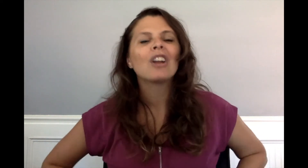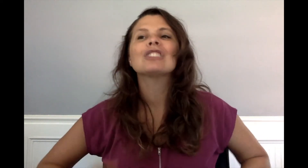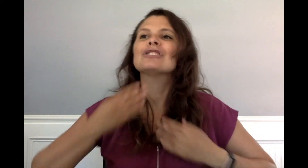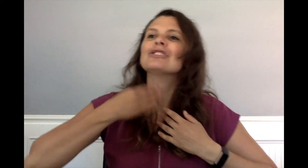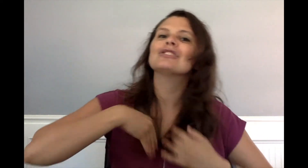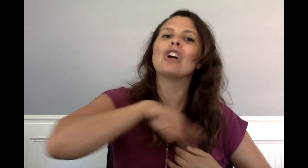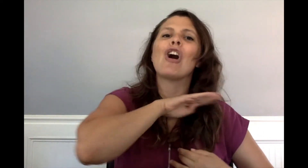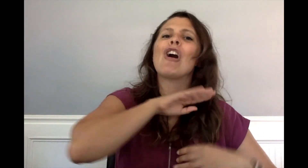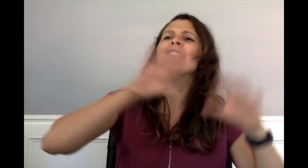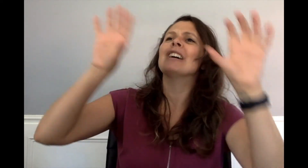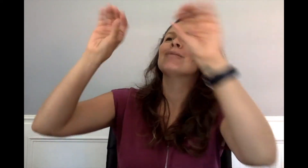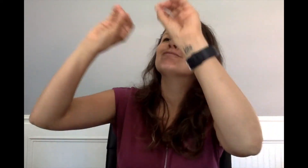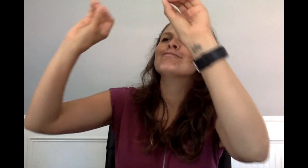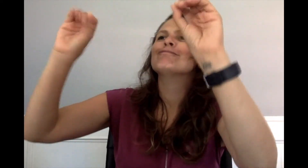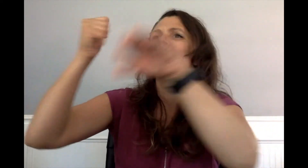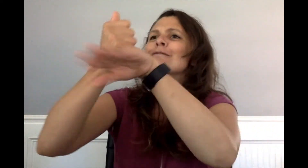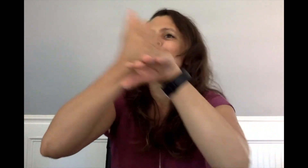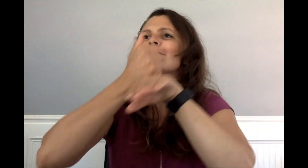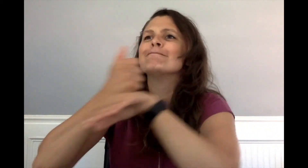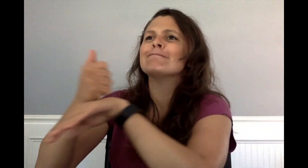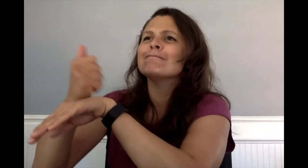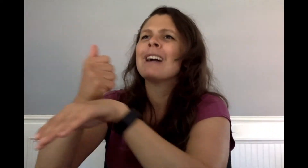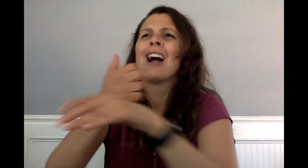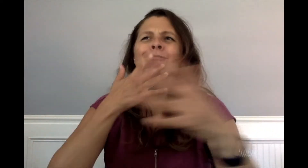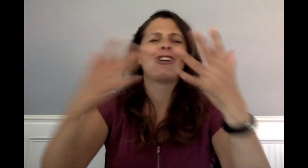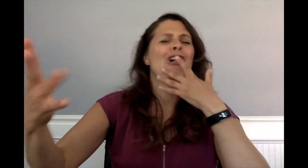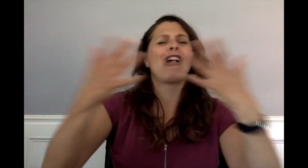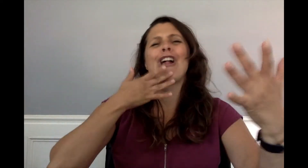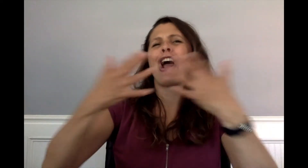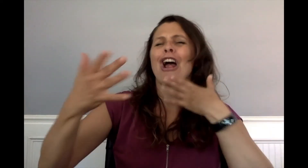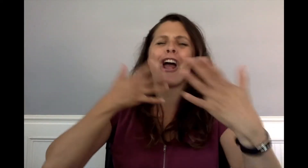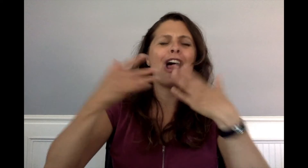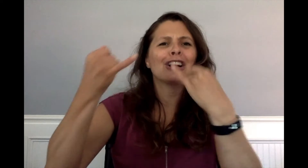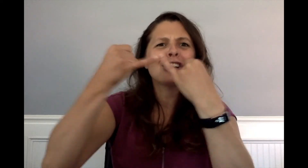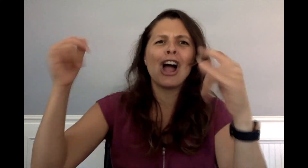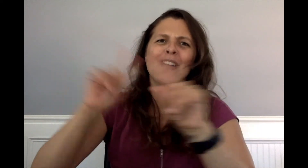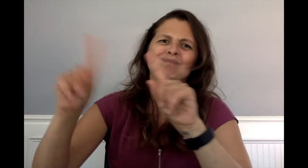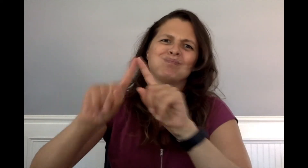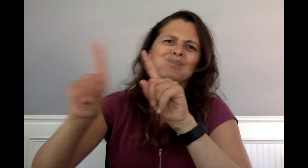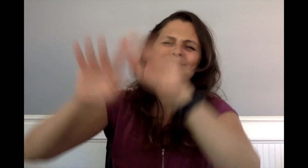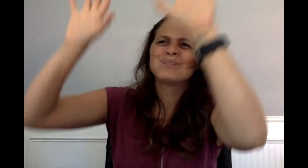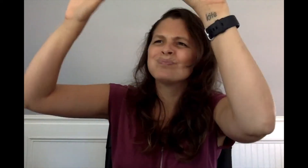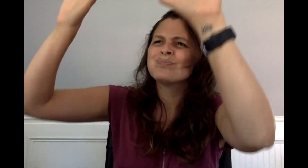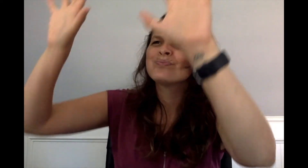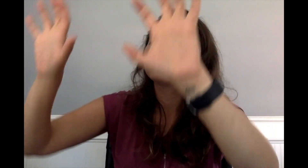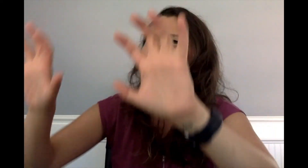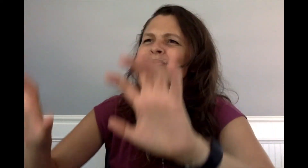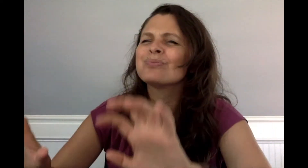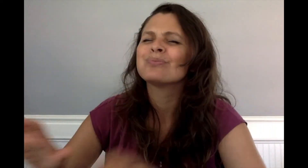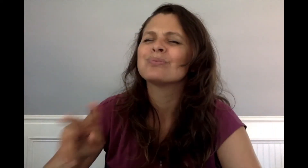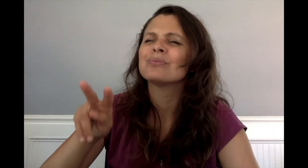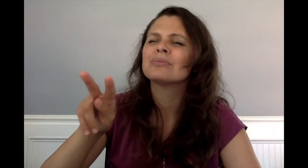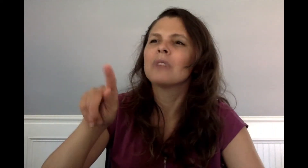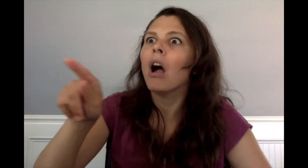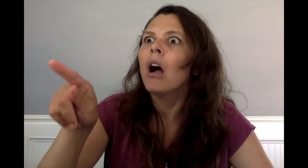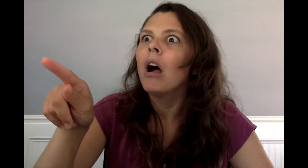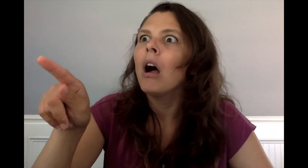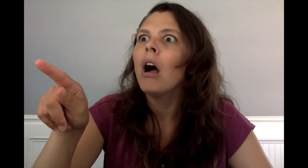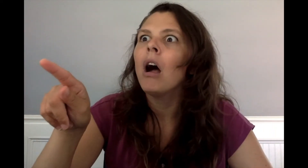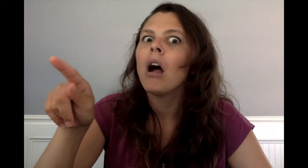knitted sweaters and scarves on display . . .